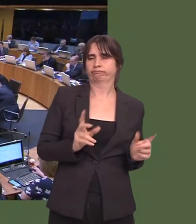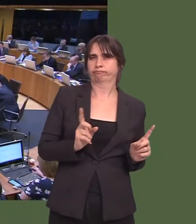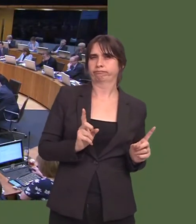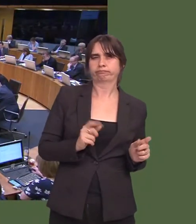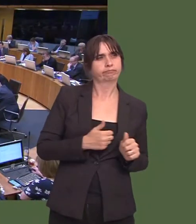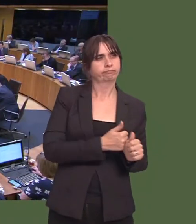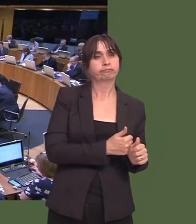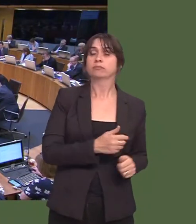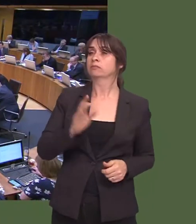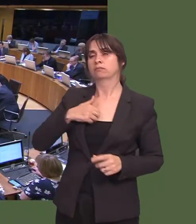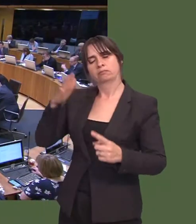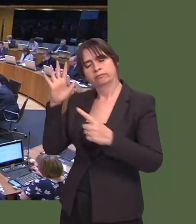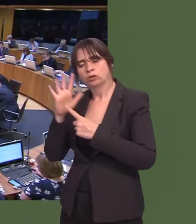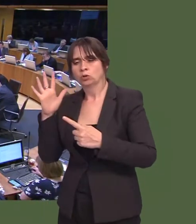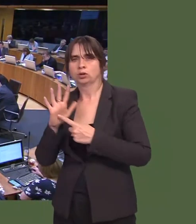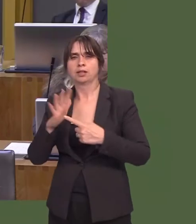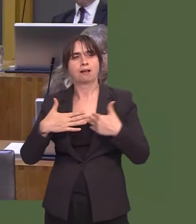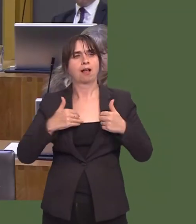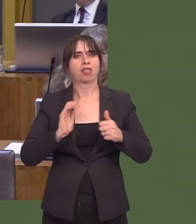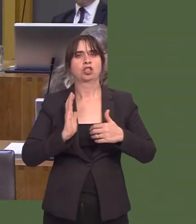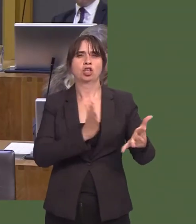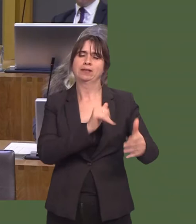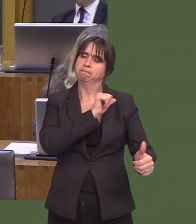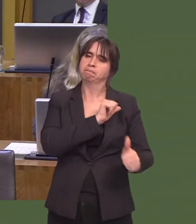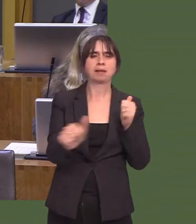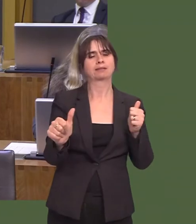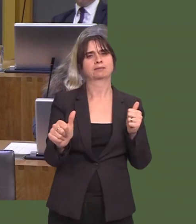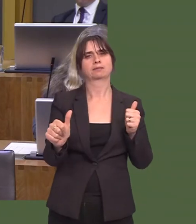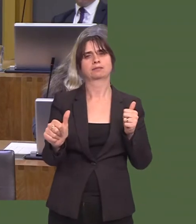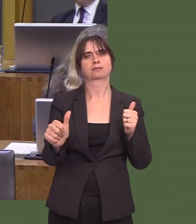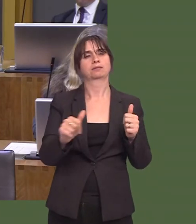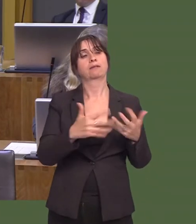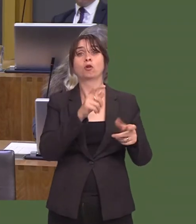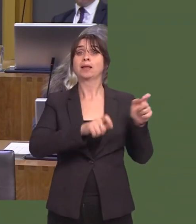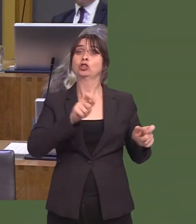yn siwr bod pobl sir Benfro yn cael gwasanaethau iechyd sydd yn rhoiír canlyniadau gorau posibl i gleifion.